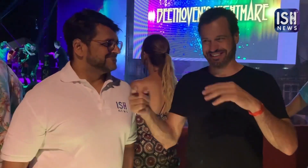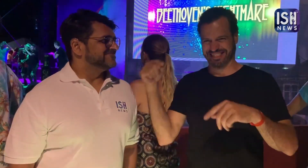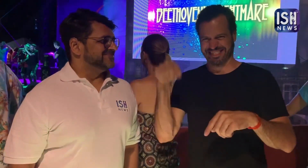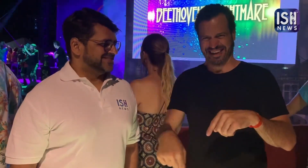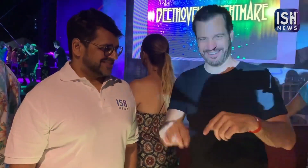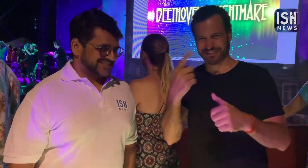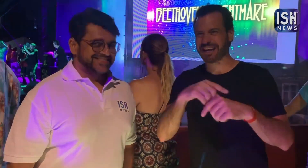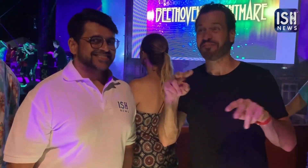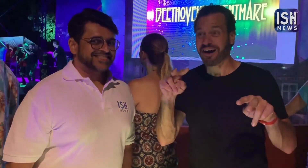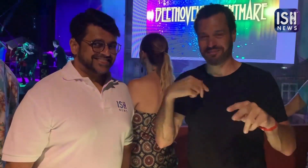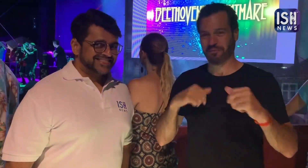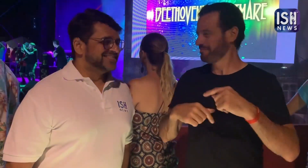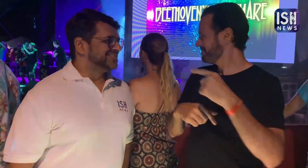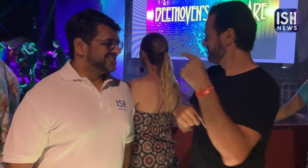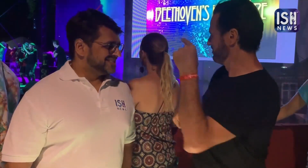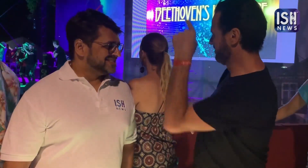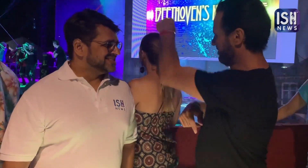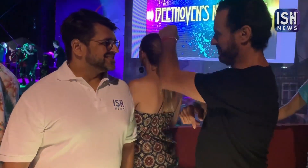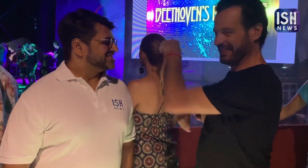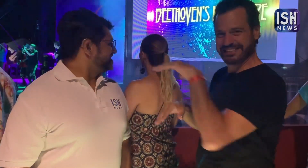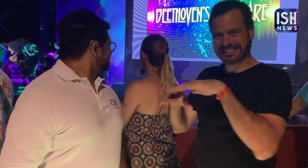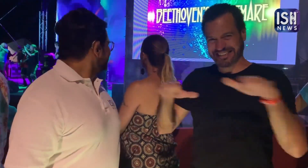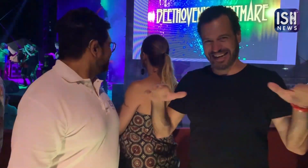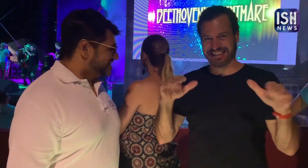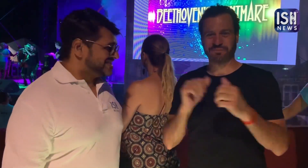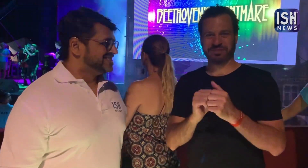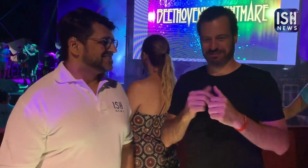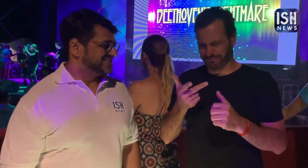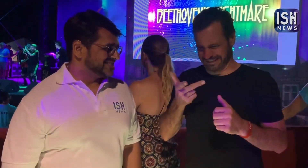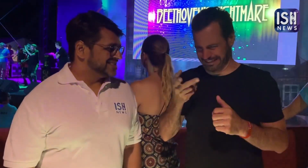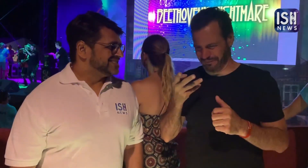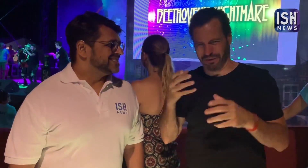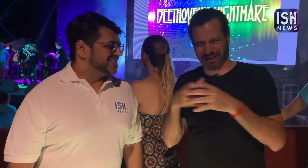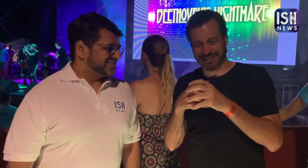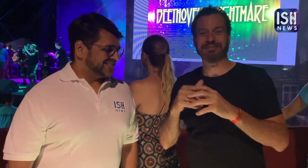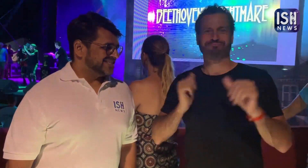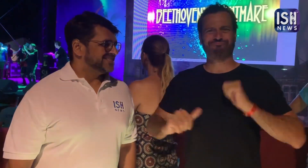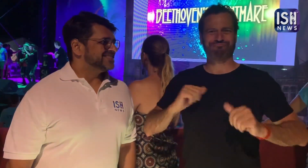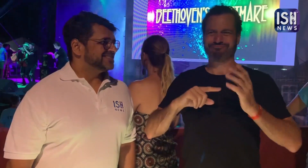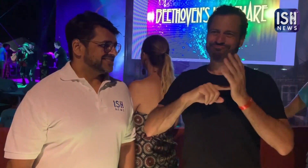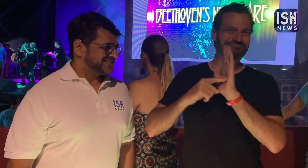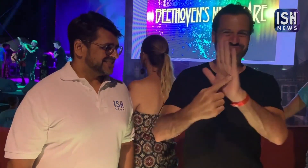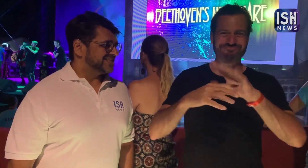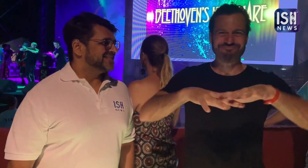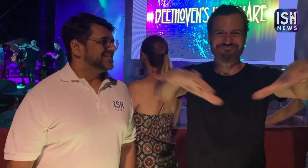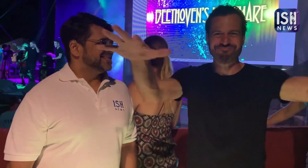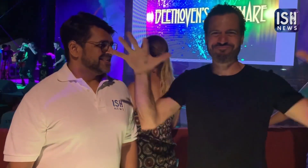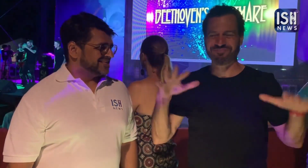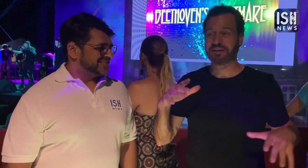First time I came to Clin d'Oeil I was performing with three or four other people.